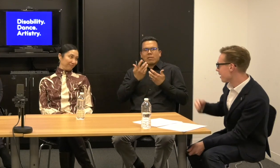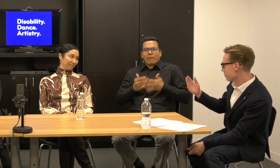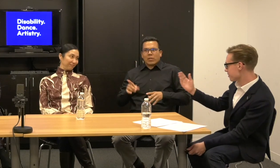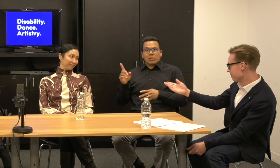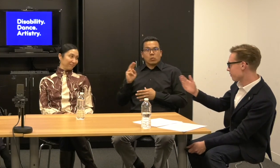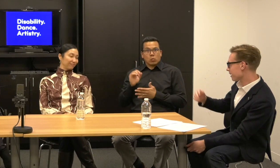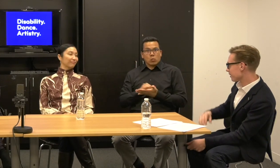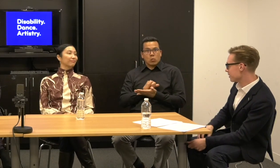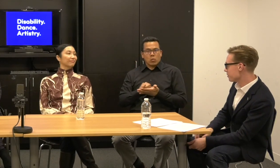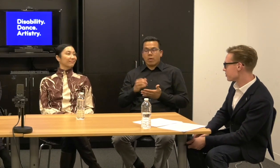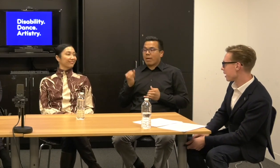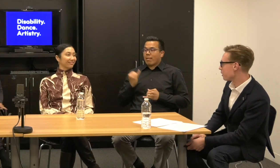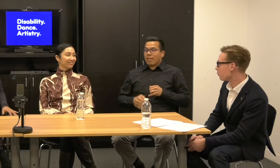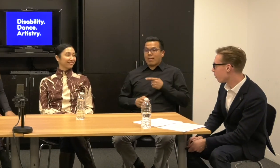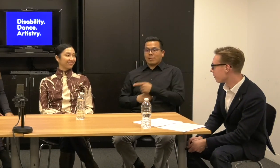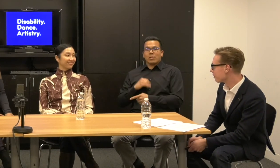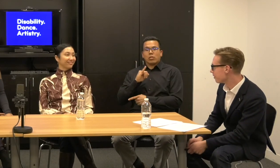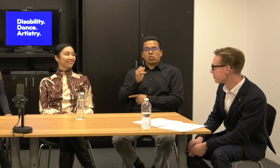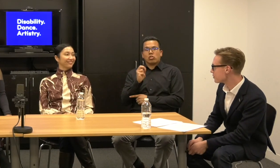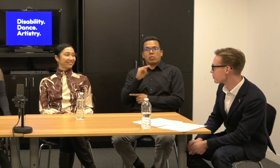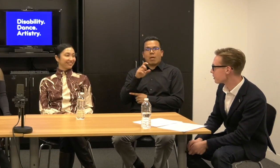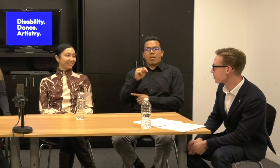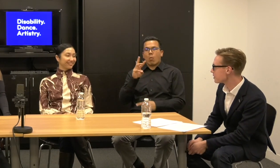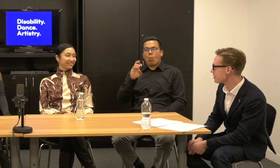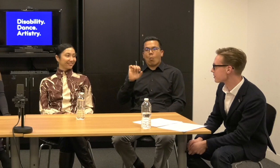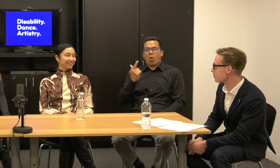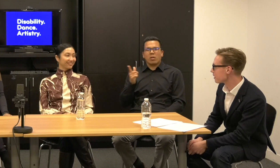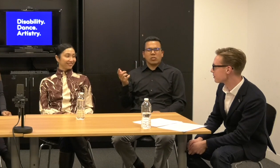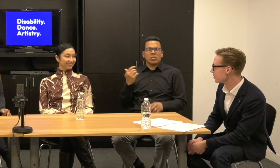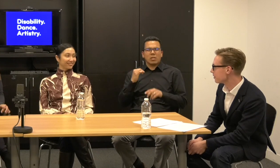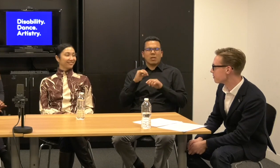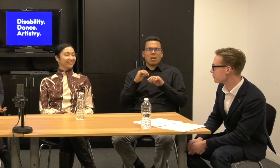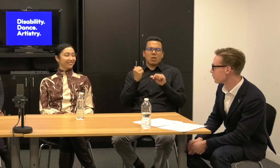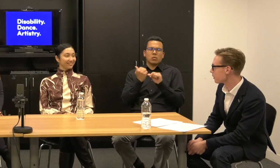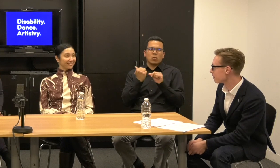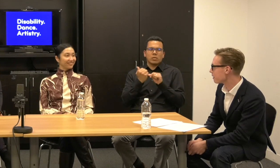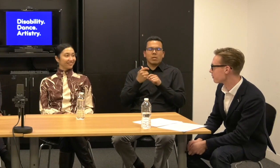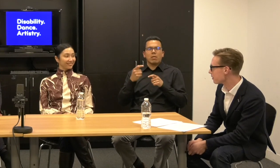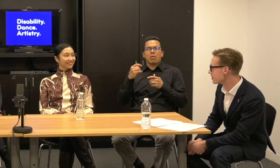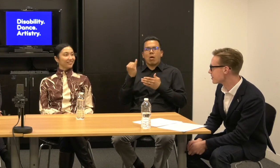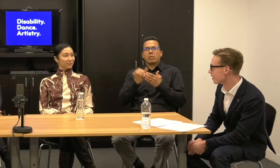Layne: Finally, Janet Wong Associate Artistic Director of New York Live Arts.